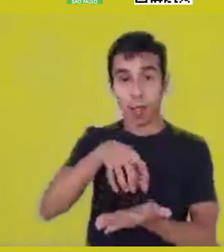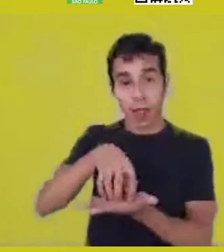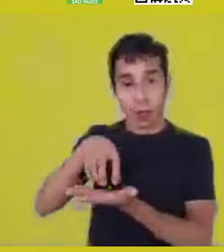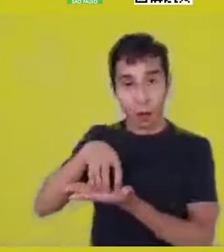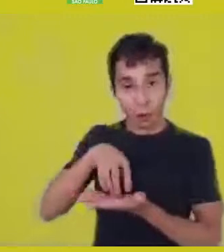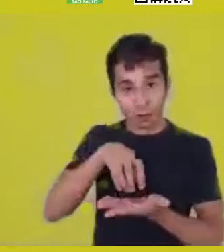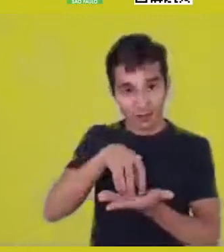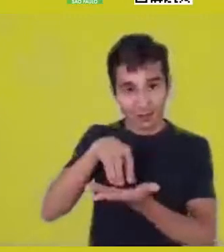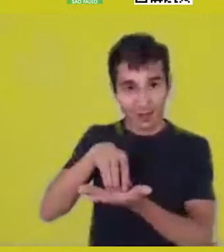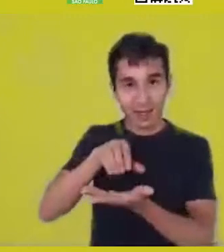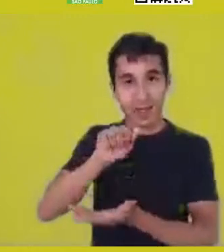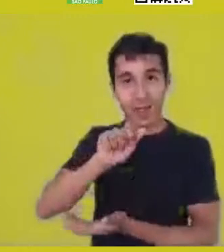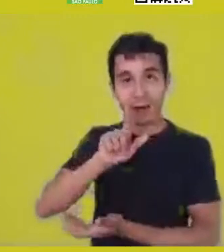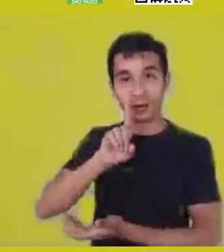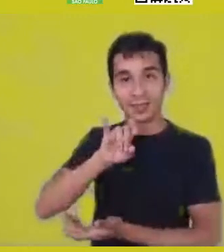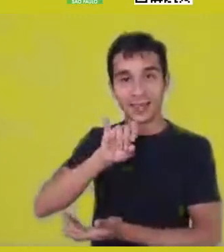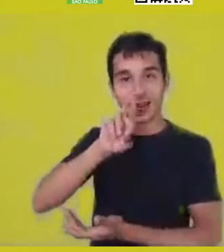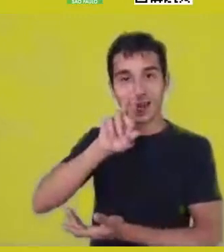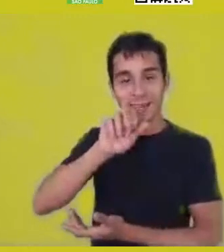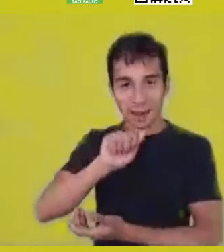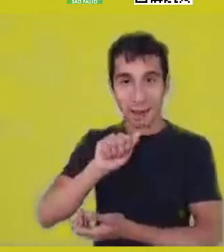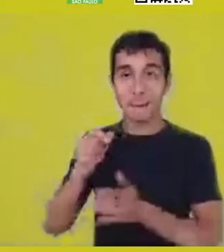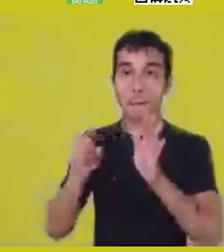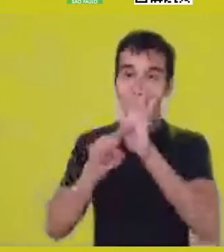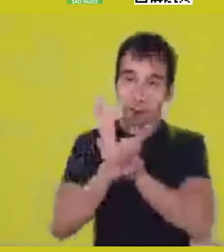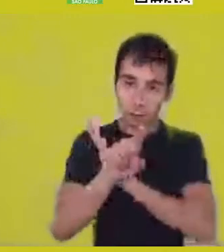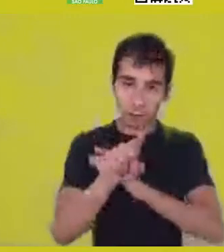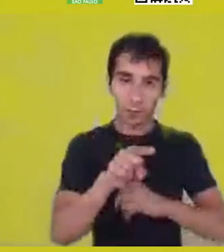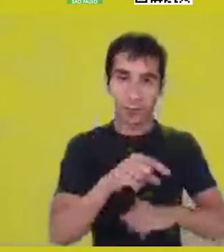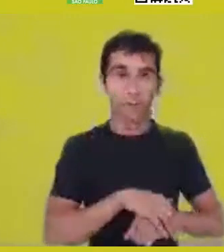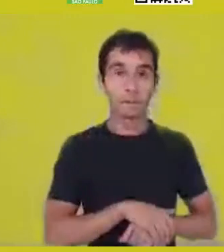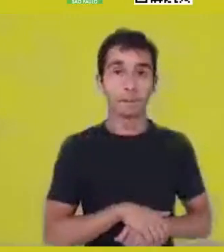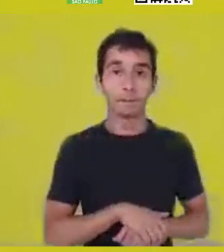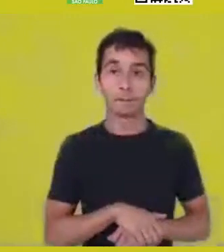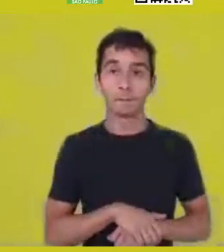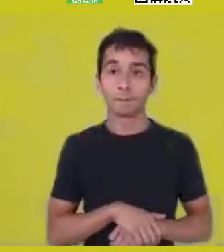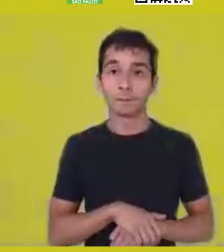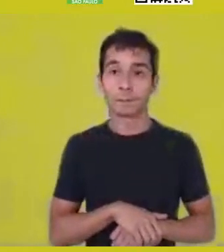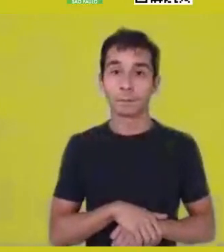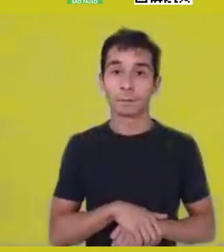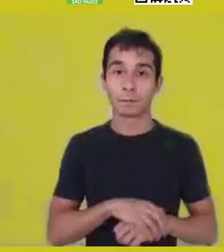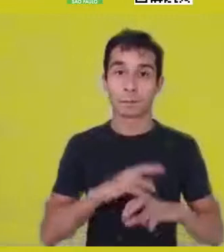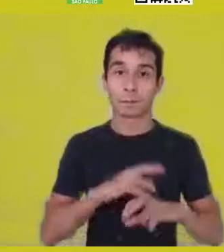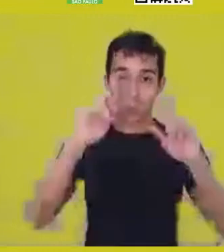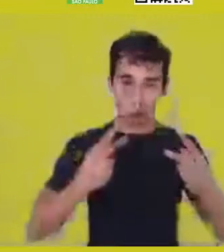what civilizatory invariables exist... The question is for both of you.